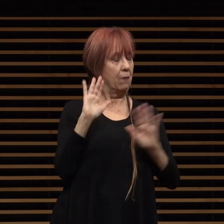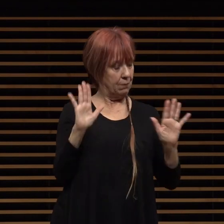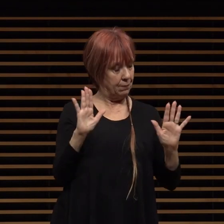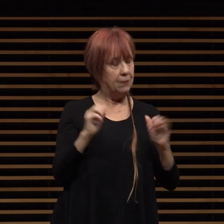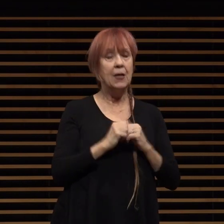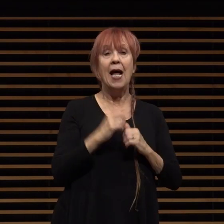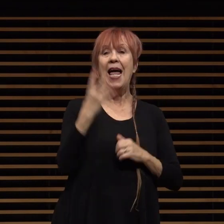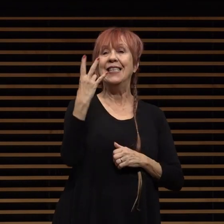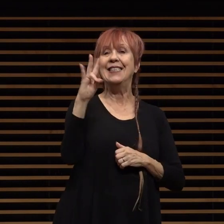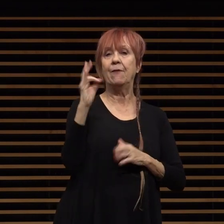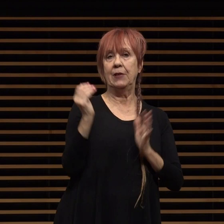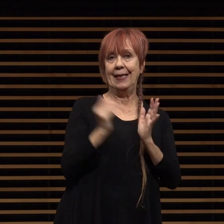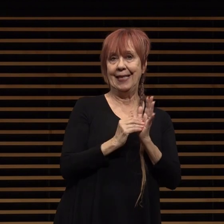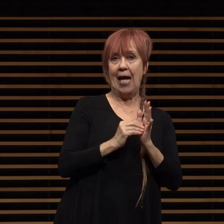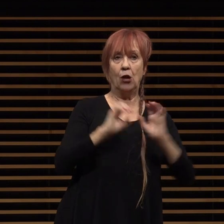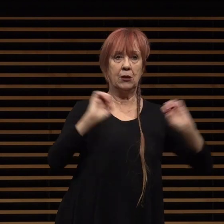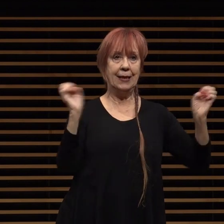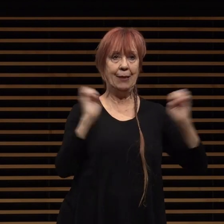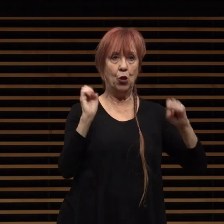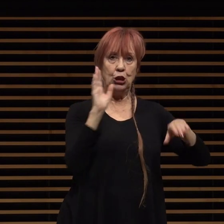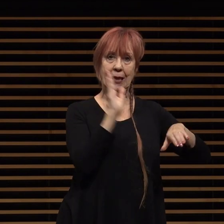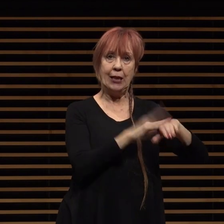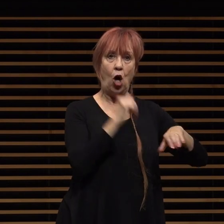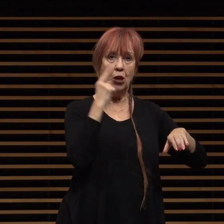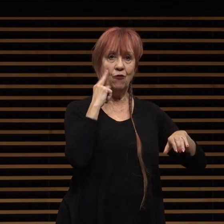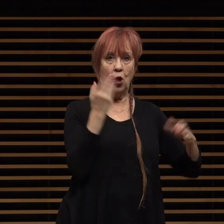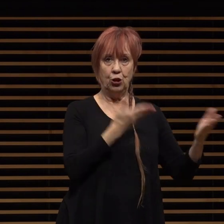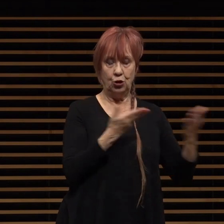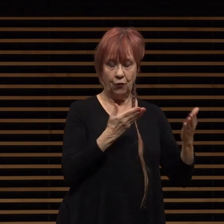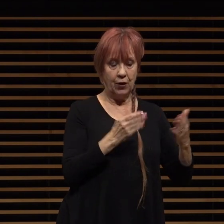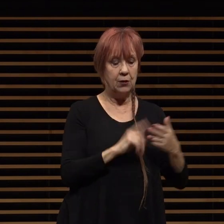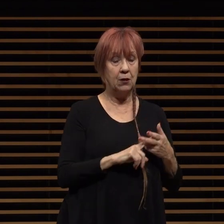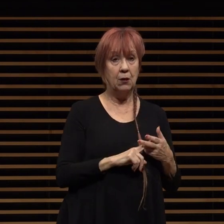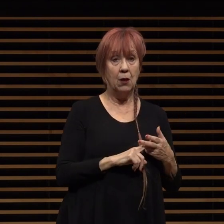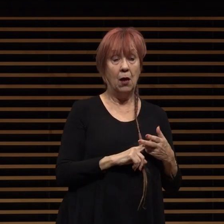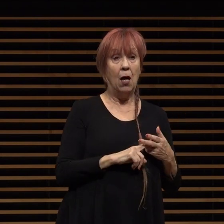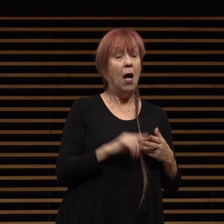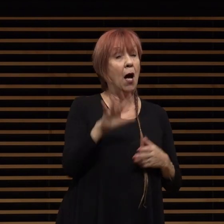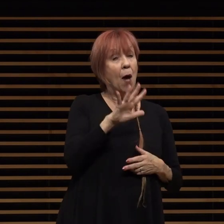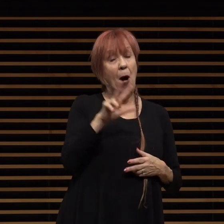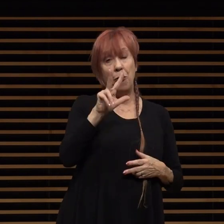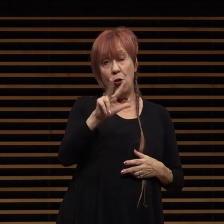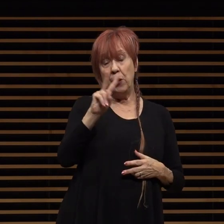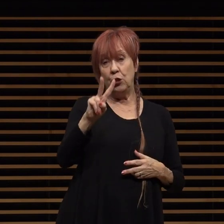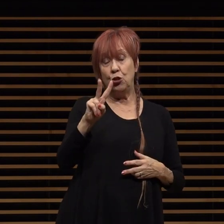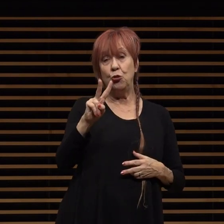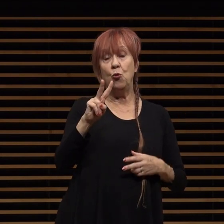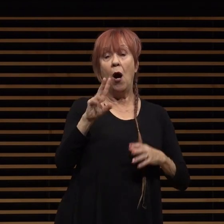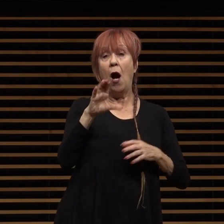17 000 emergency calls for service